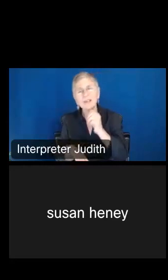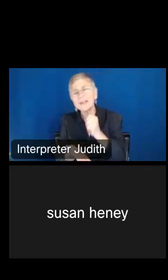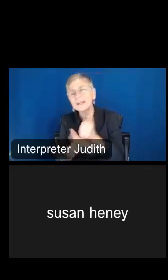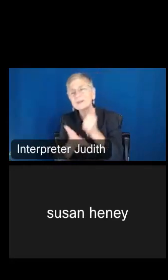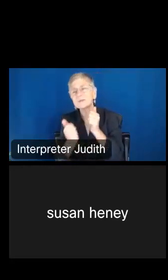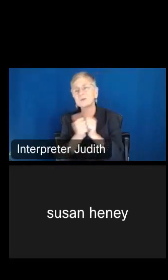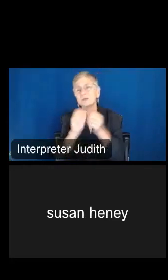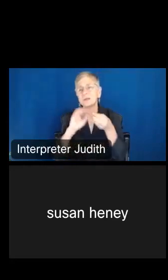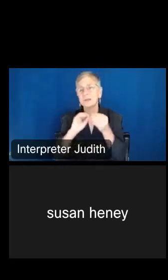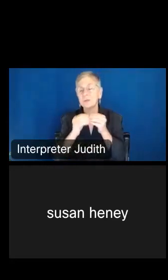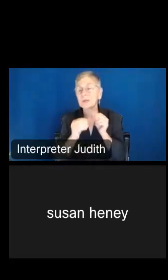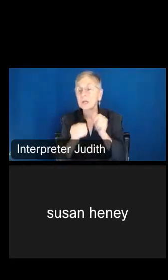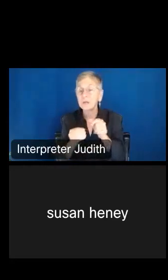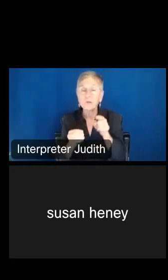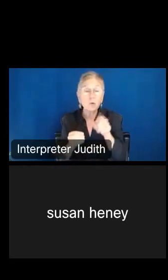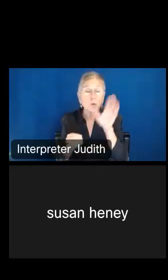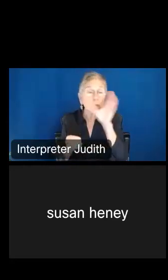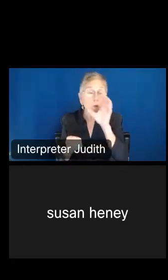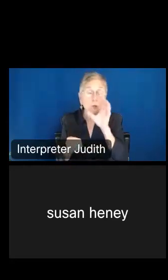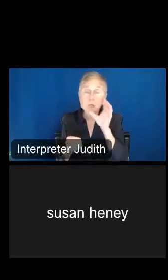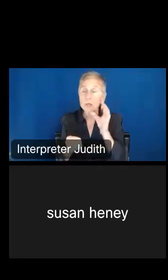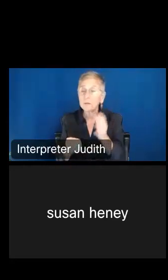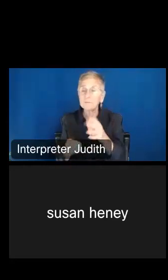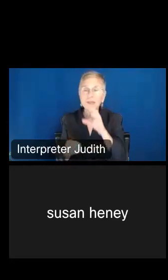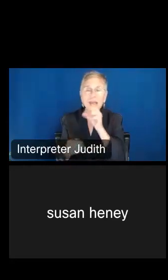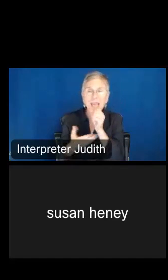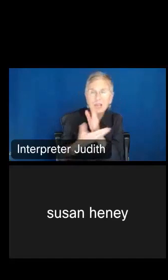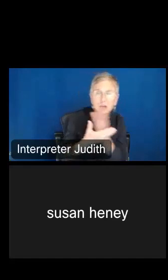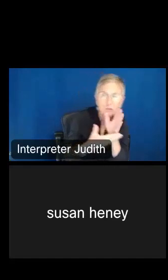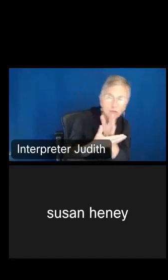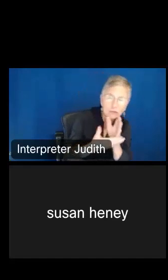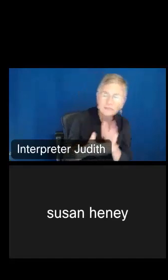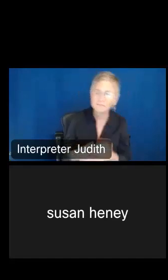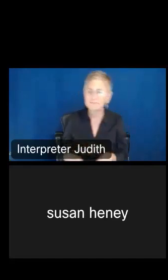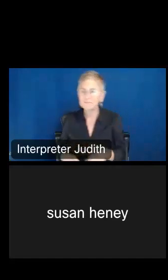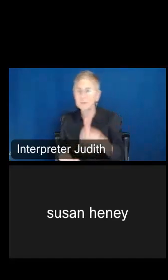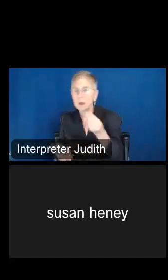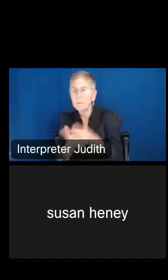if you're looking at age ranges, if you're looking at income ranges, things like that,